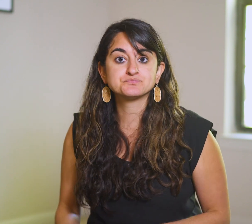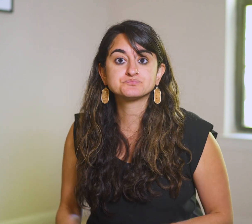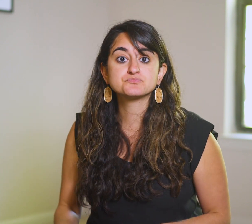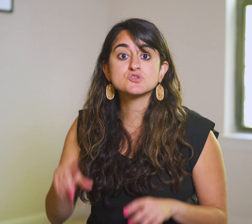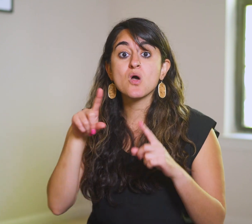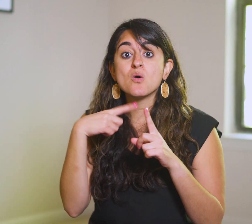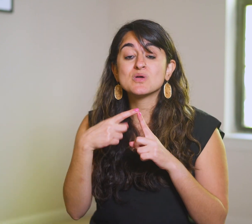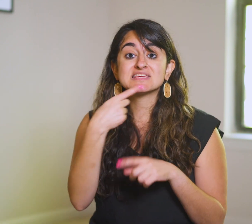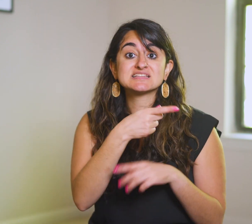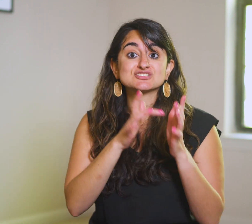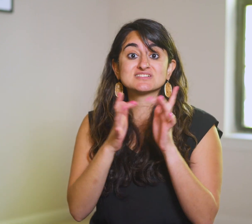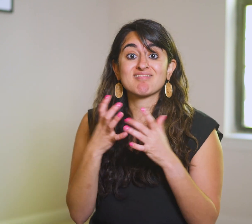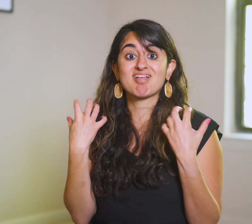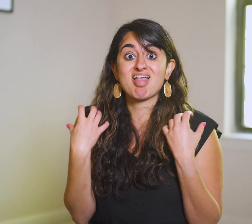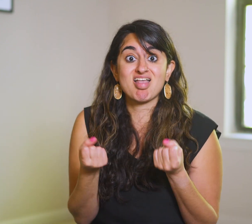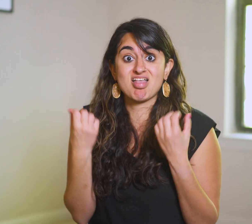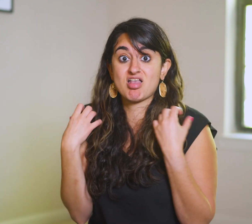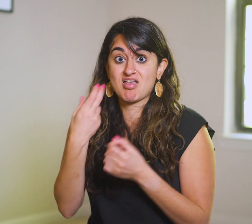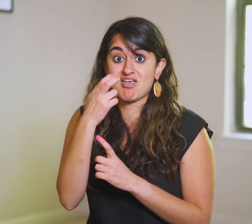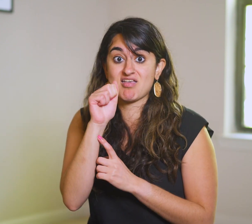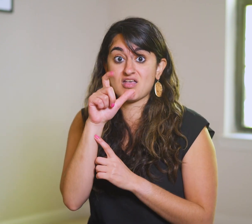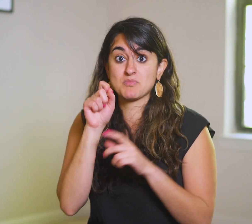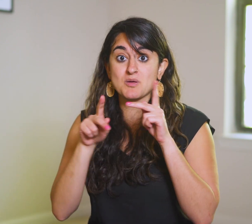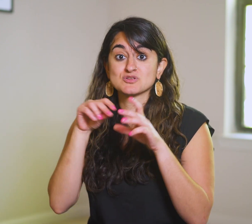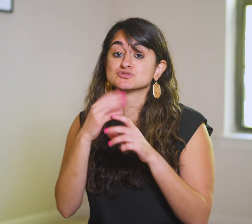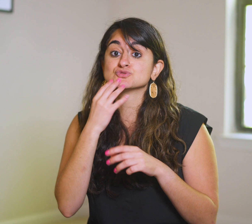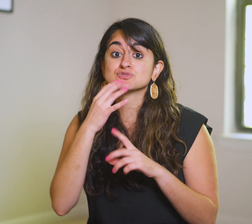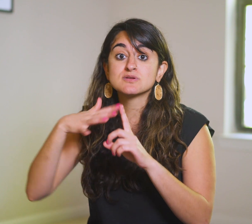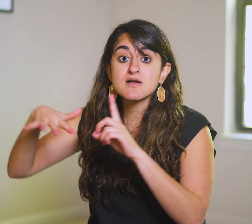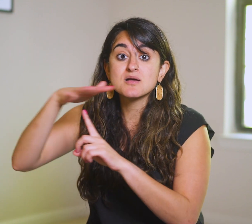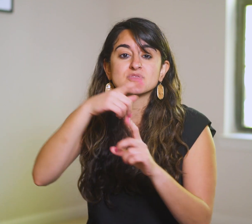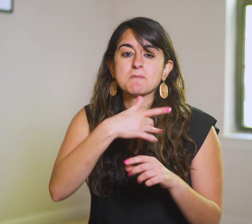So when He heals people in Jewish regions,